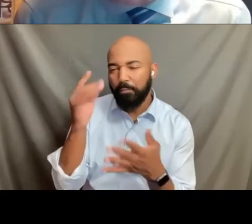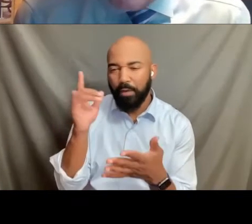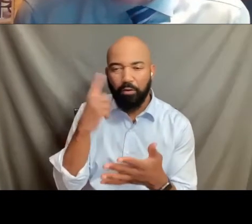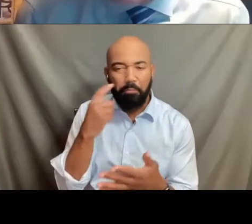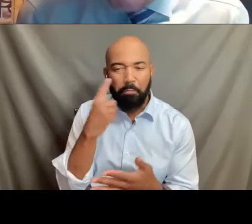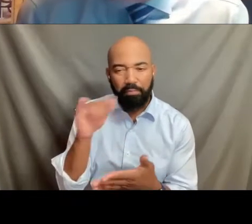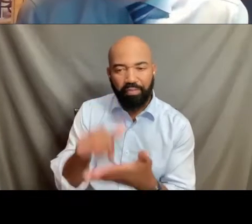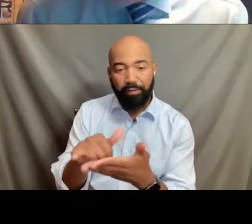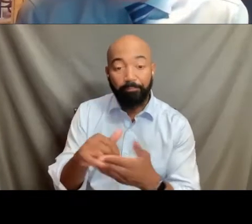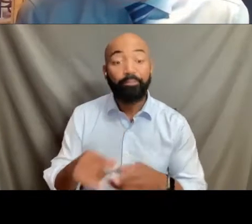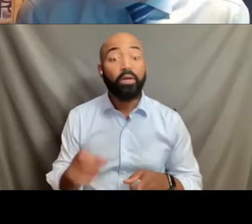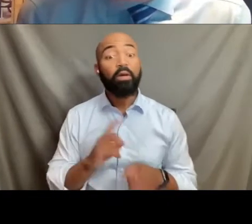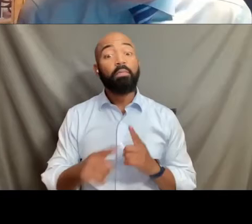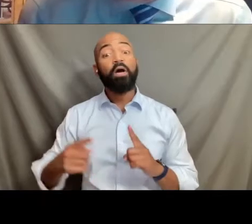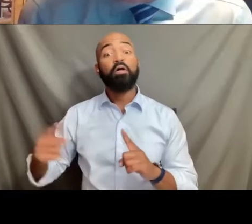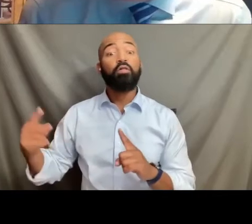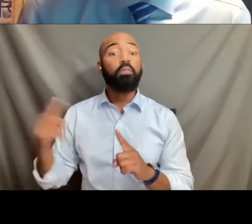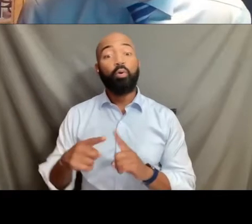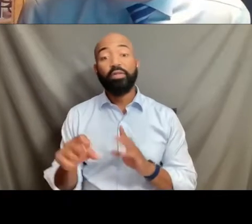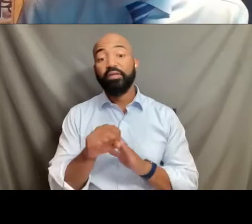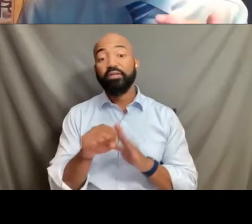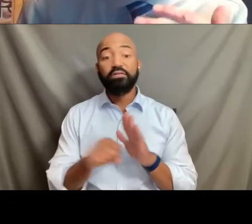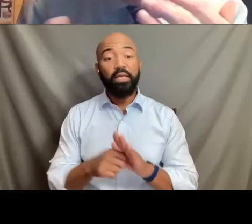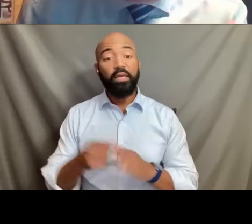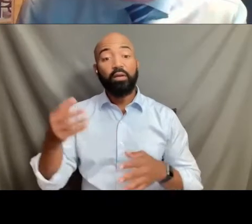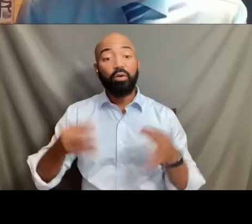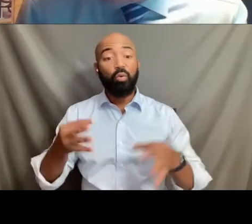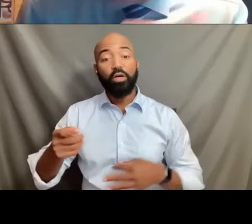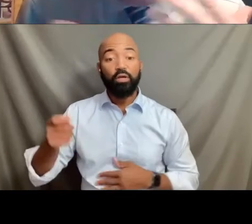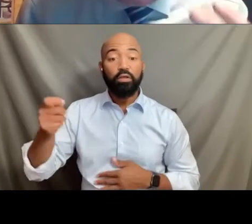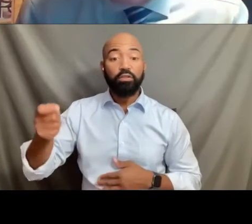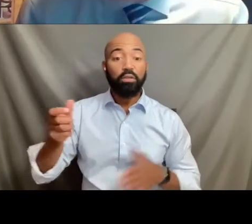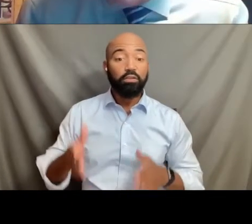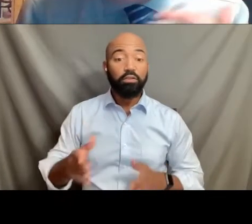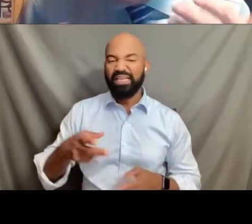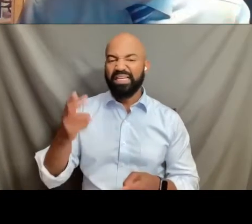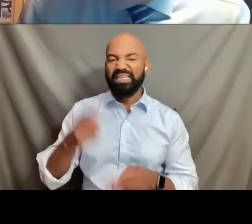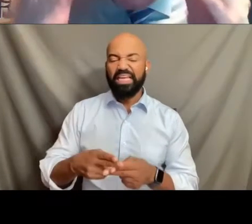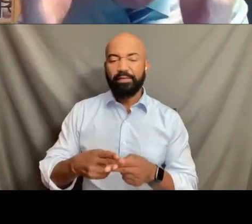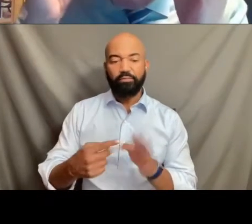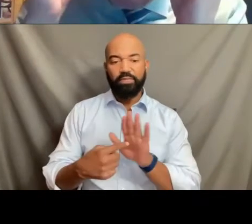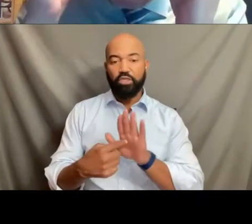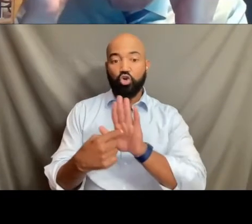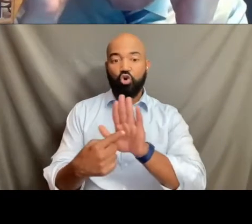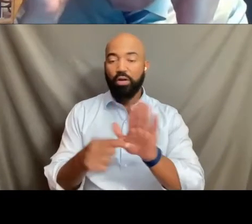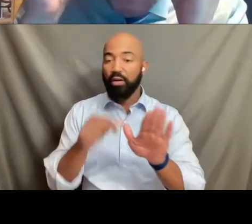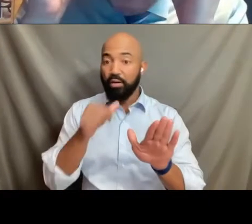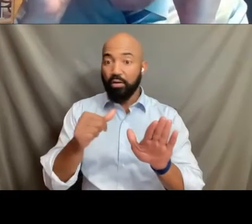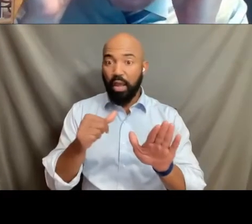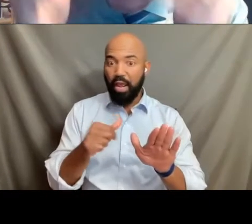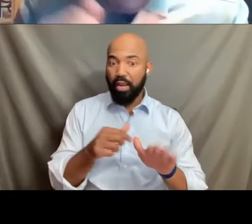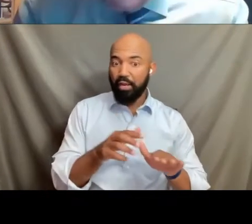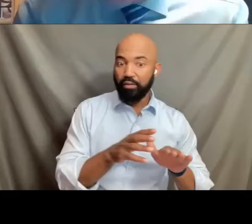was whether or not their names needed to be revealed. That is the names of the parents, not the students, not their young people going to class.